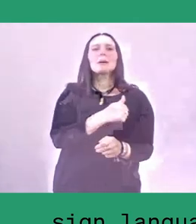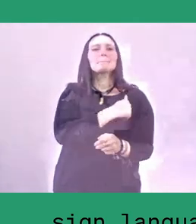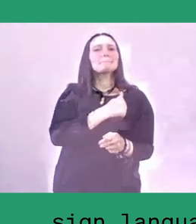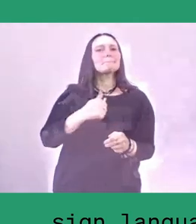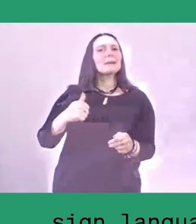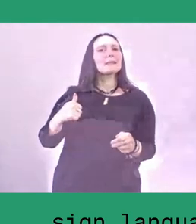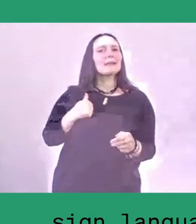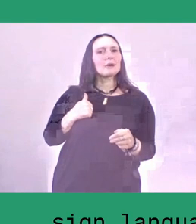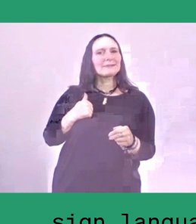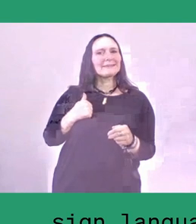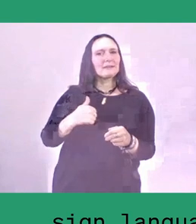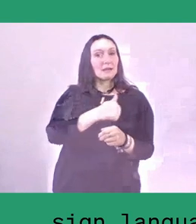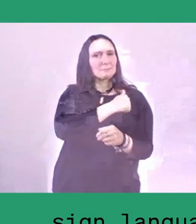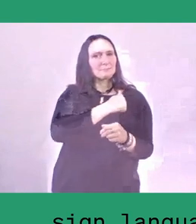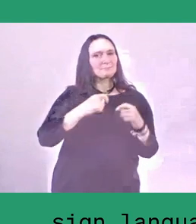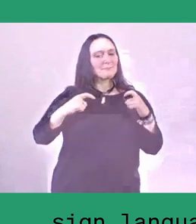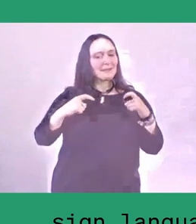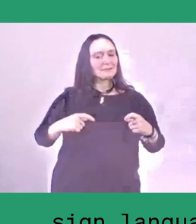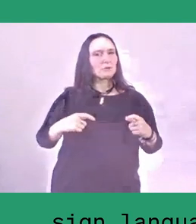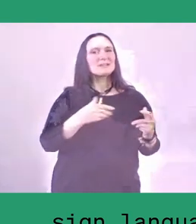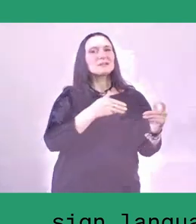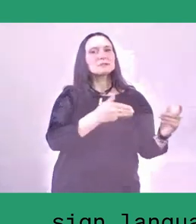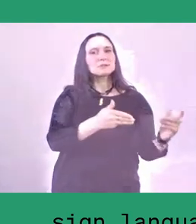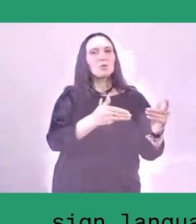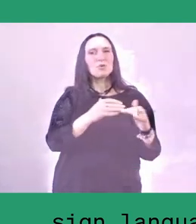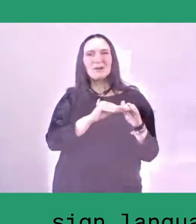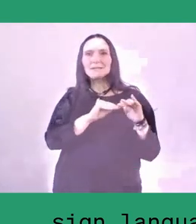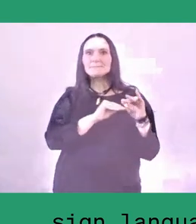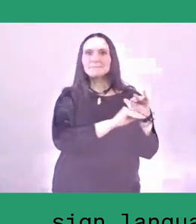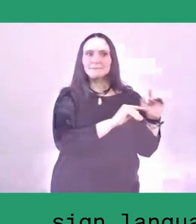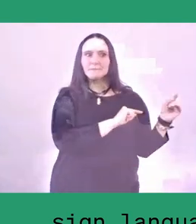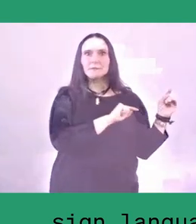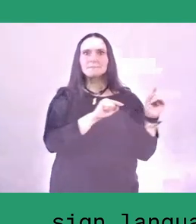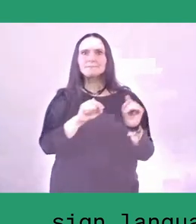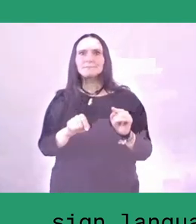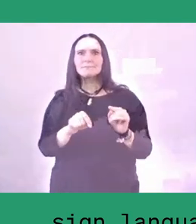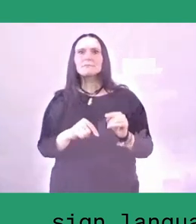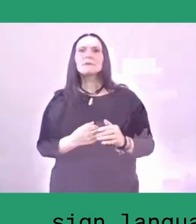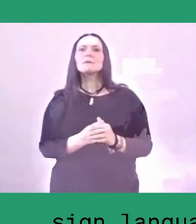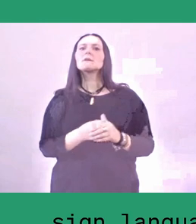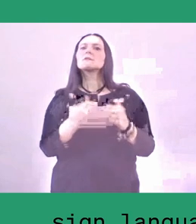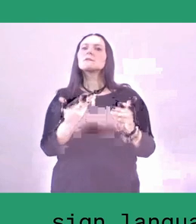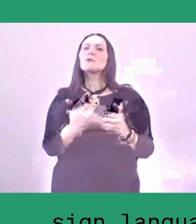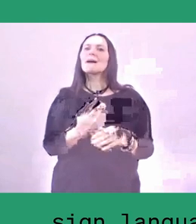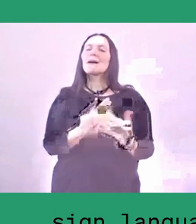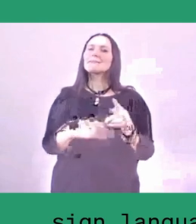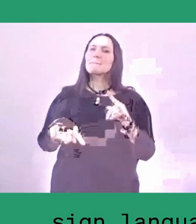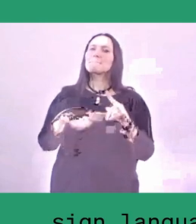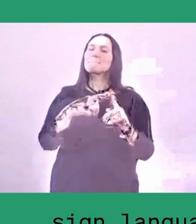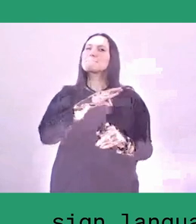which then have the principle to take as much as possible benefit from the land.